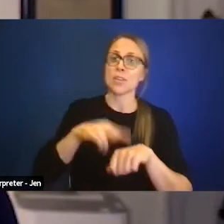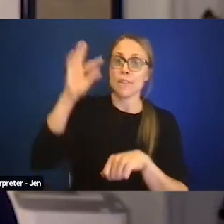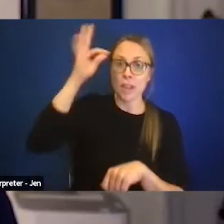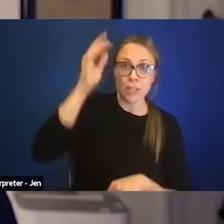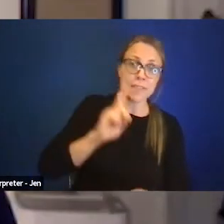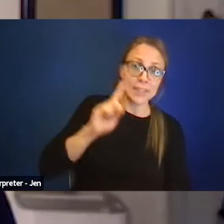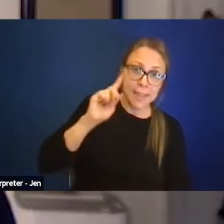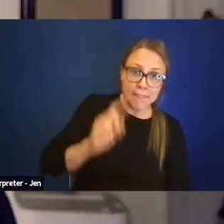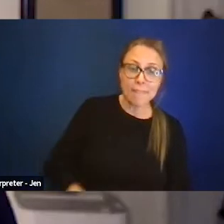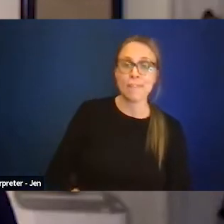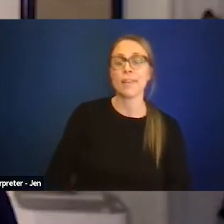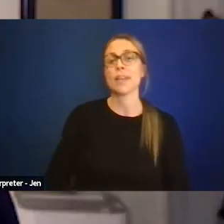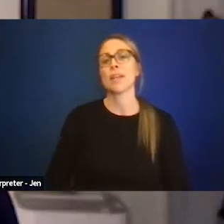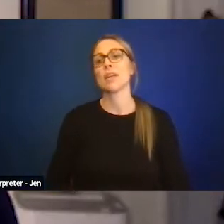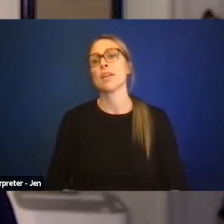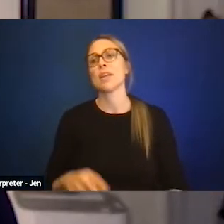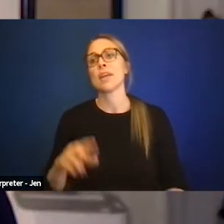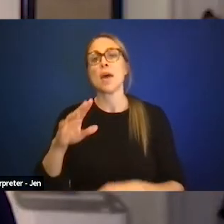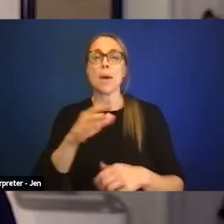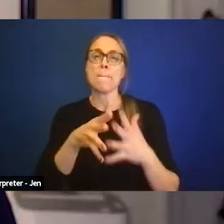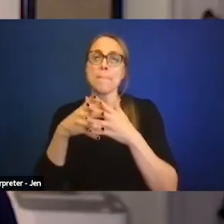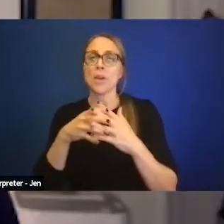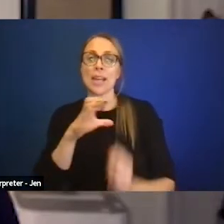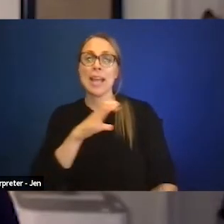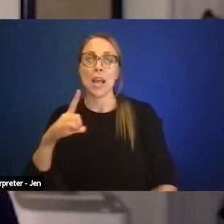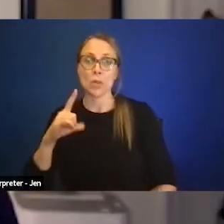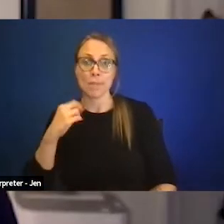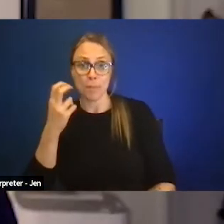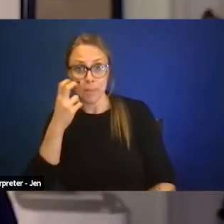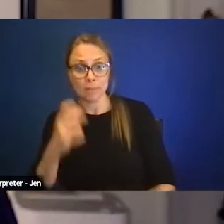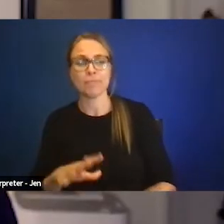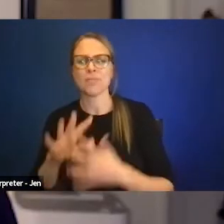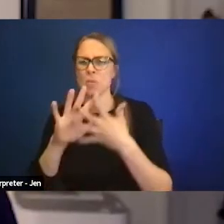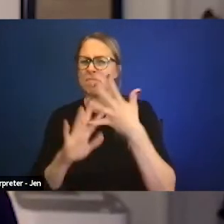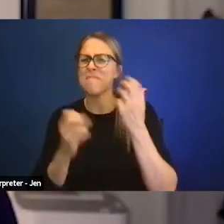the American Council of the Blind, there are many, many state and local groups.